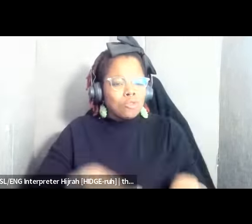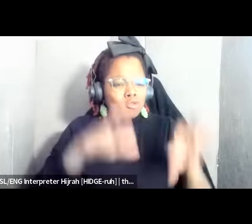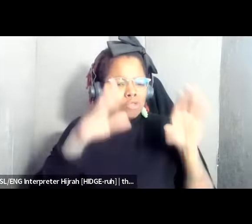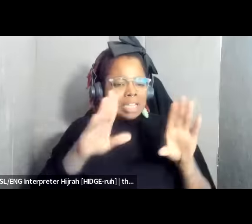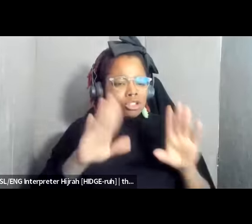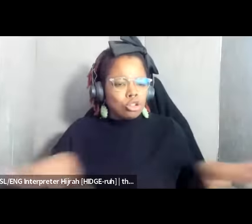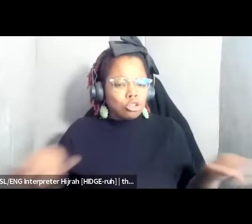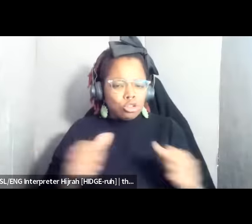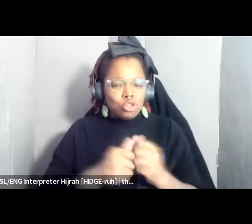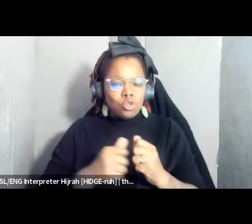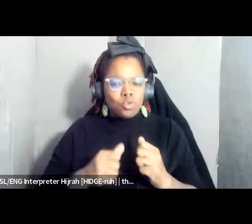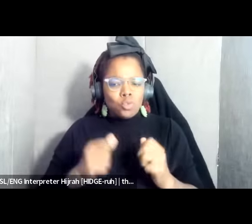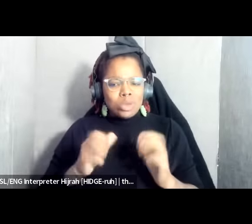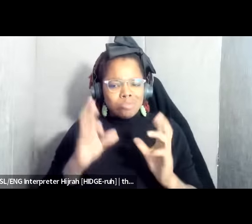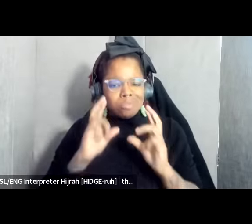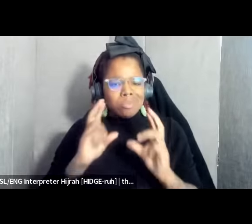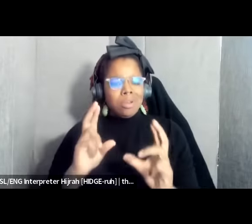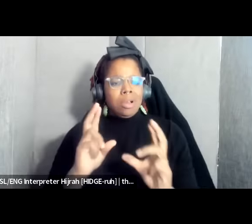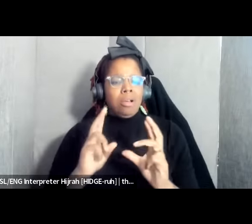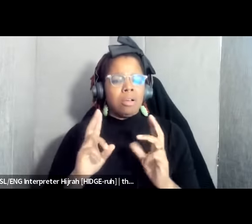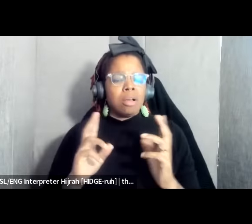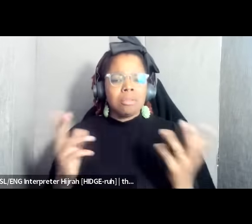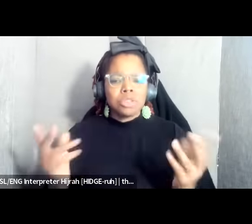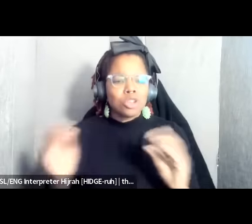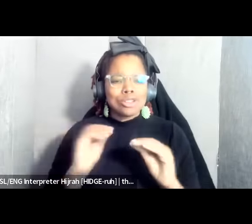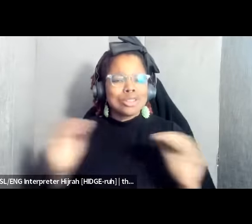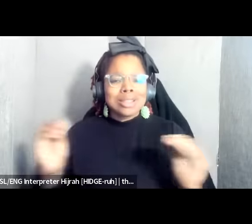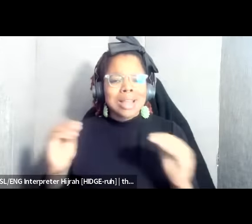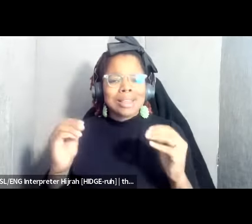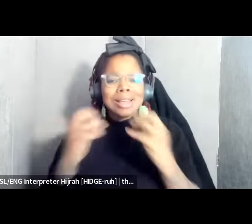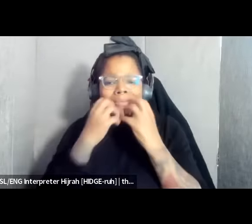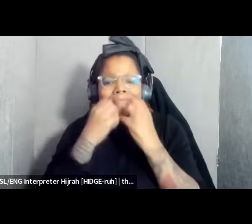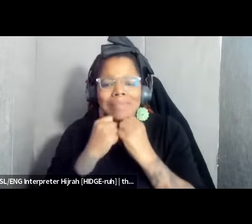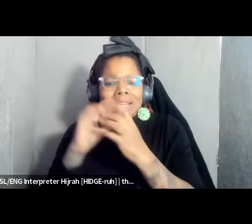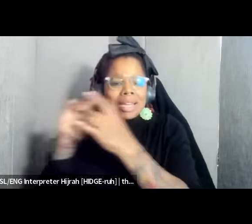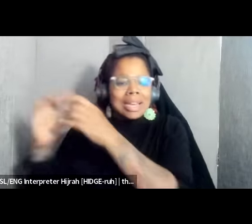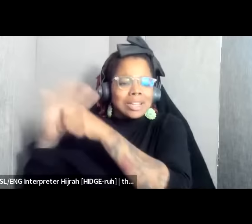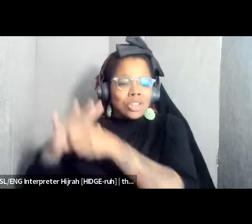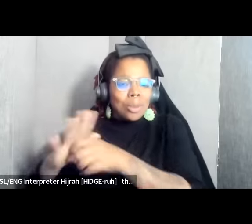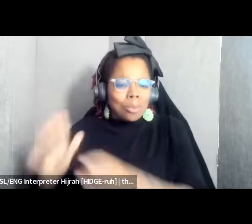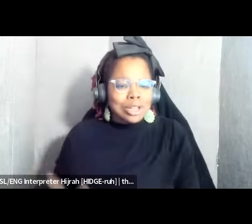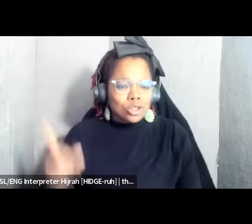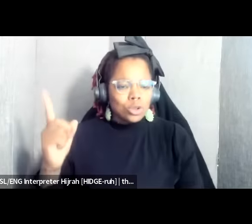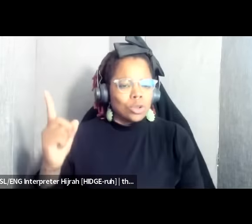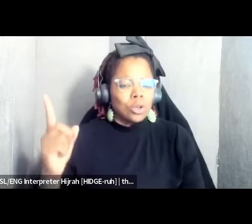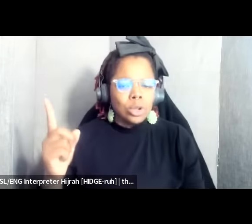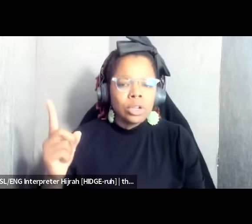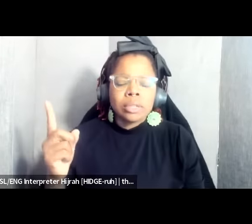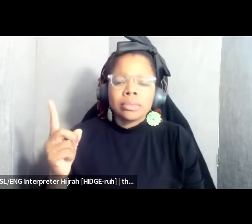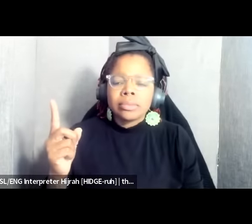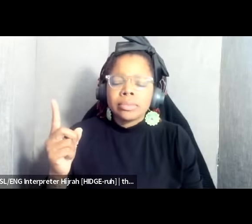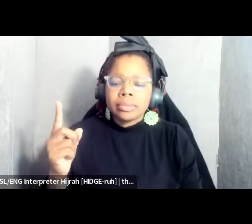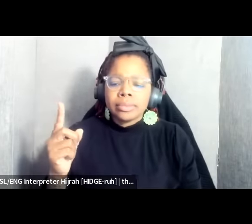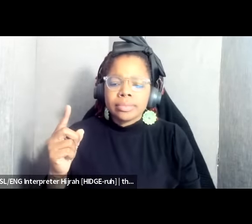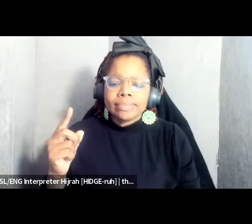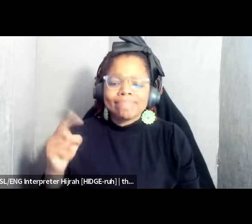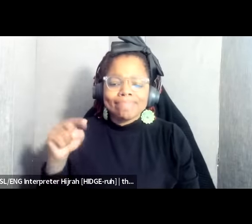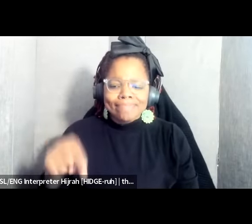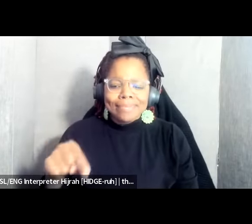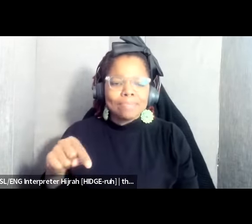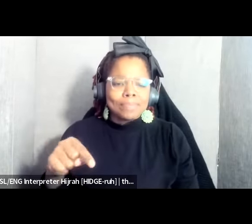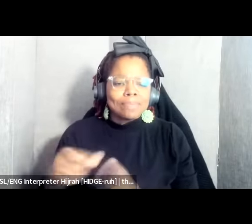nothing sacred in the eyes of the oppressor and this um further extends to the way that gendered